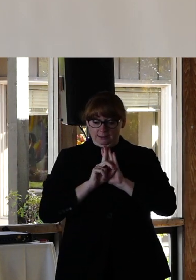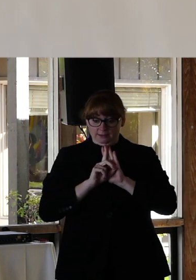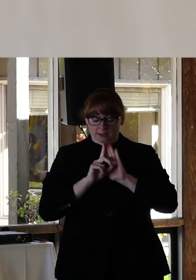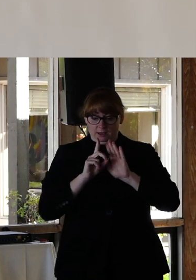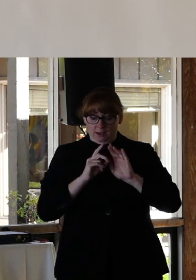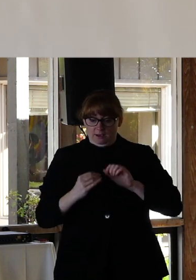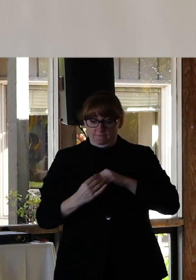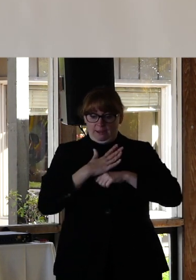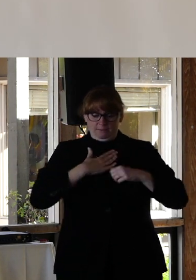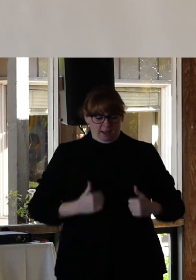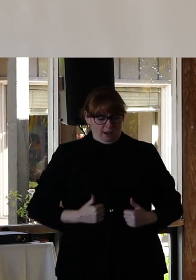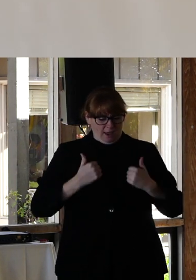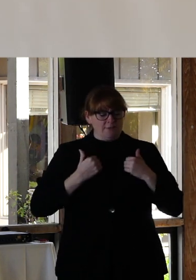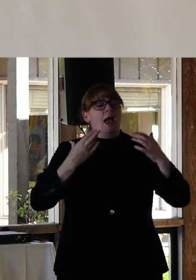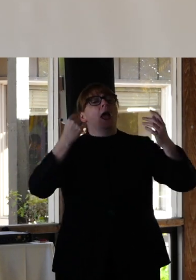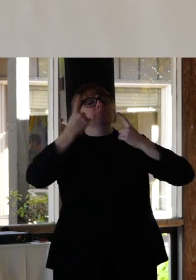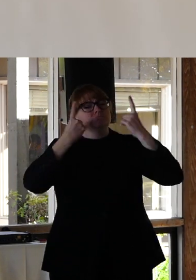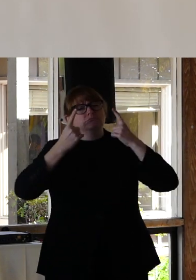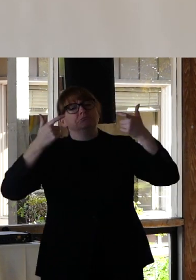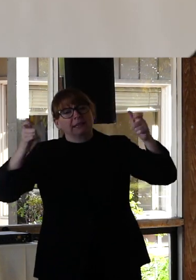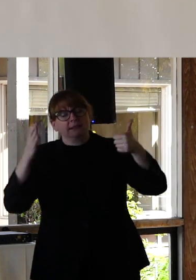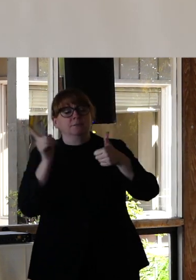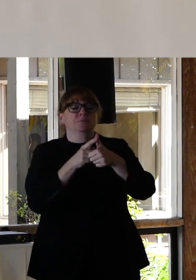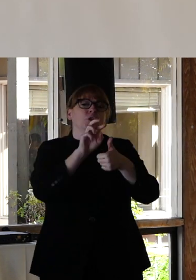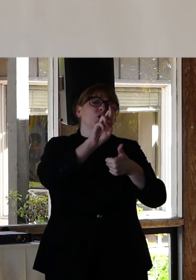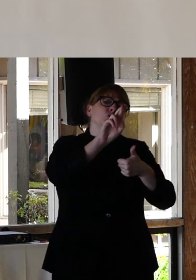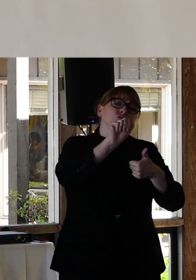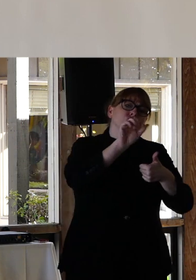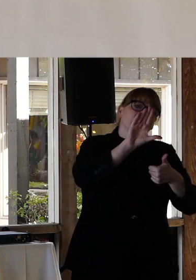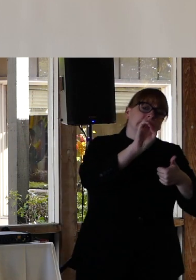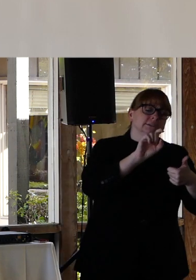Of course consider the big things right? your race, your religion, your socioeconomic